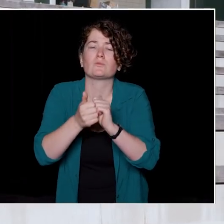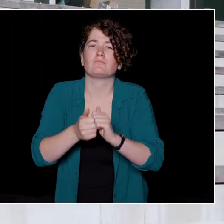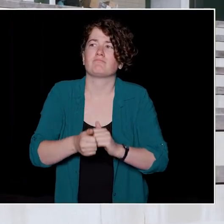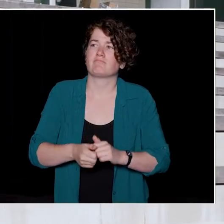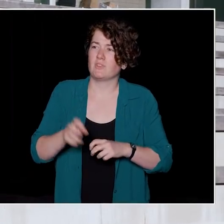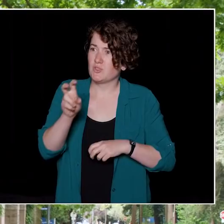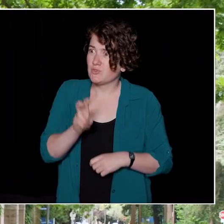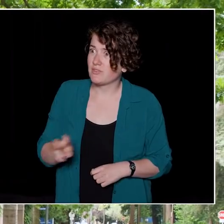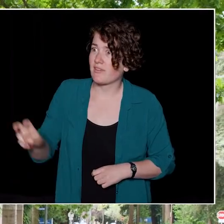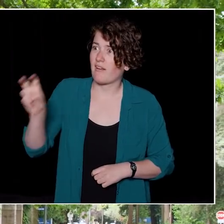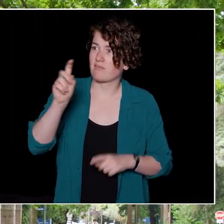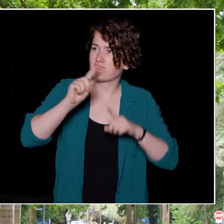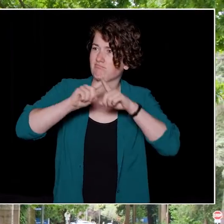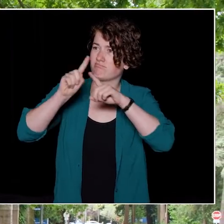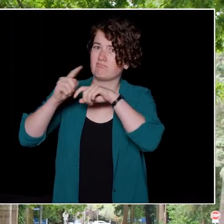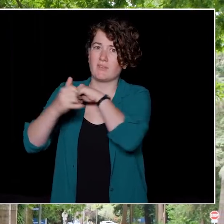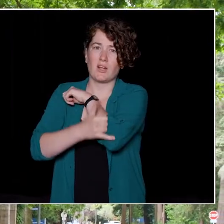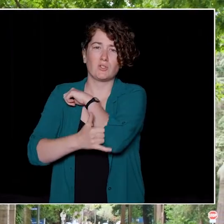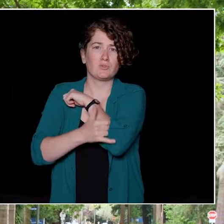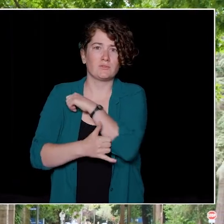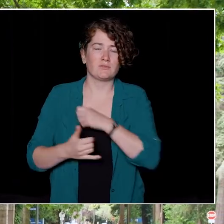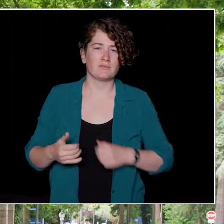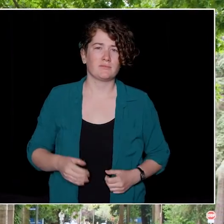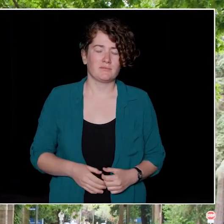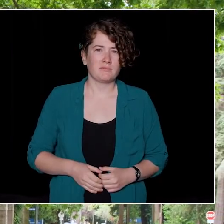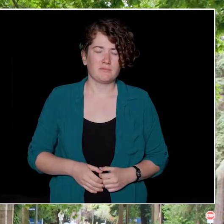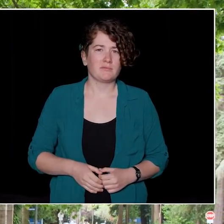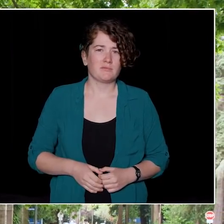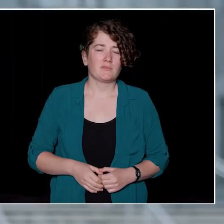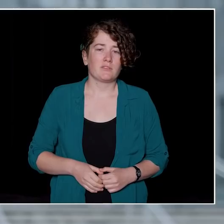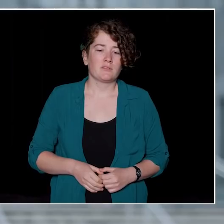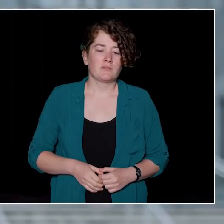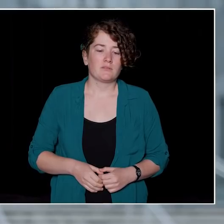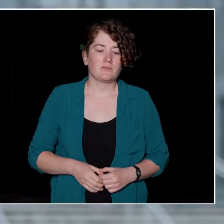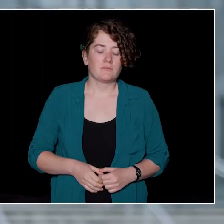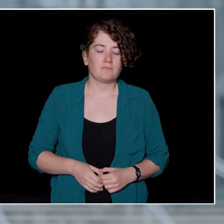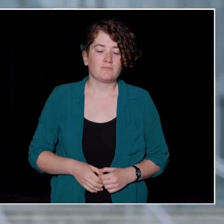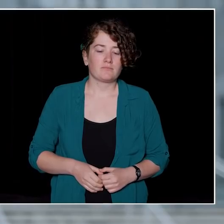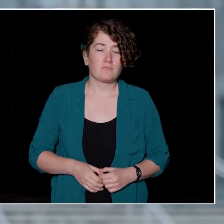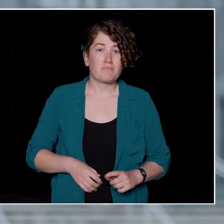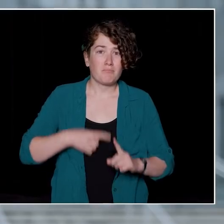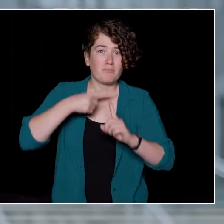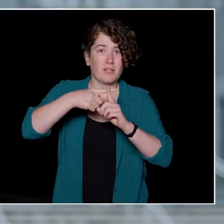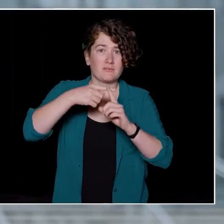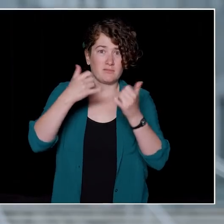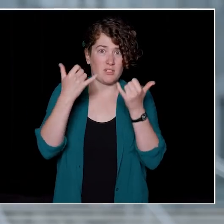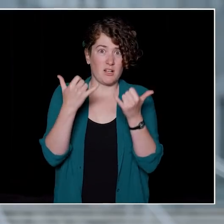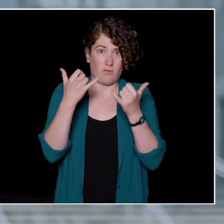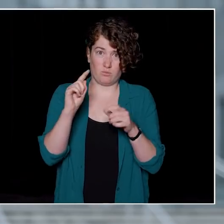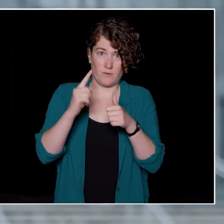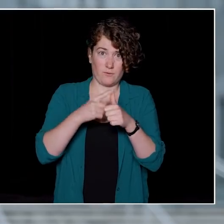and traveling to different parts of the world. But most importantly, many first year students are starting